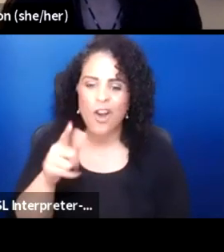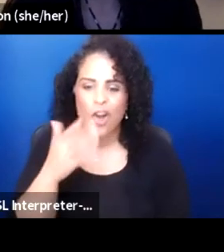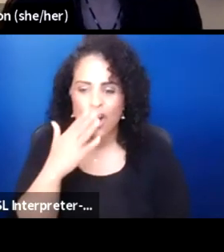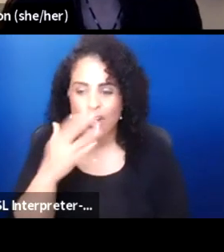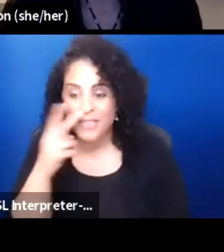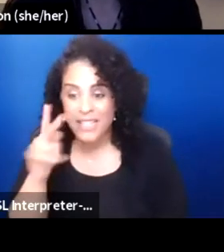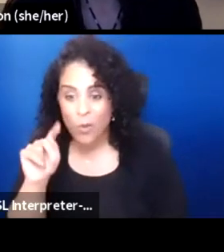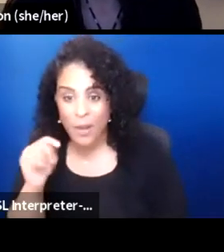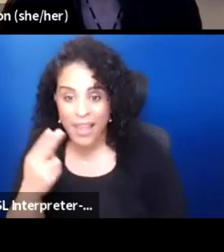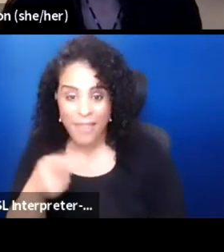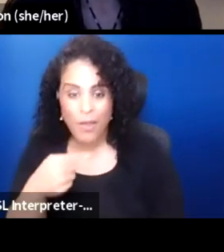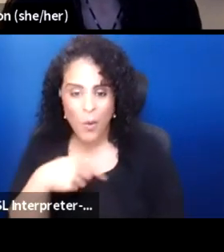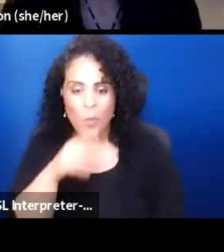Keep working. Keep doing the work, Darrell.